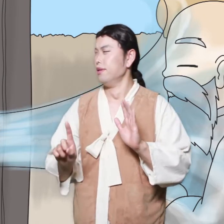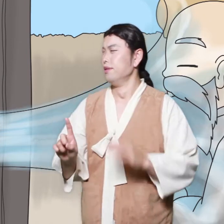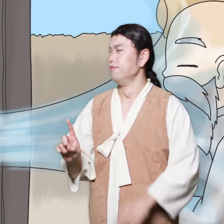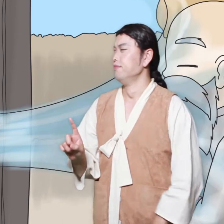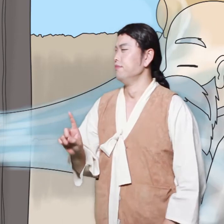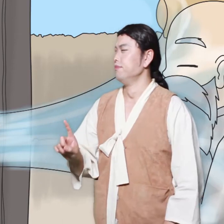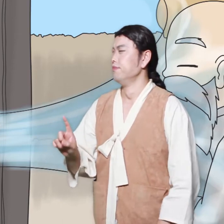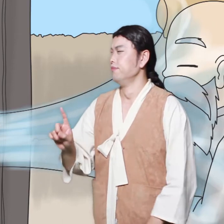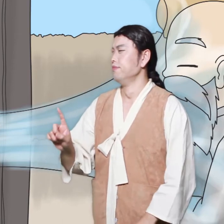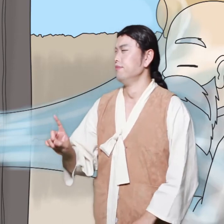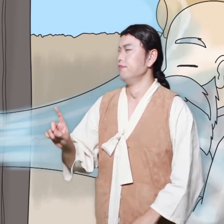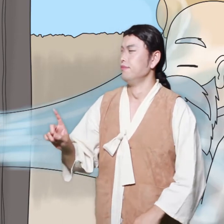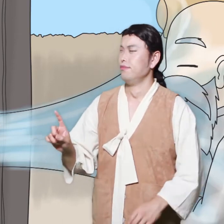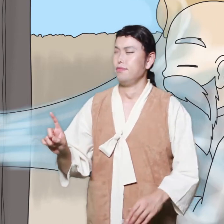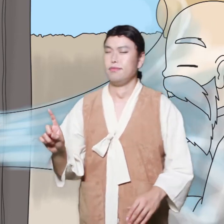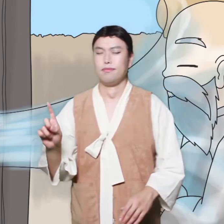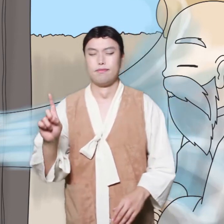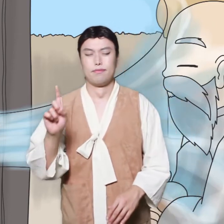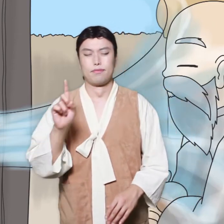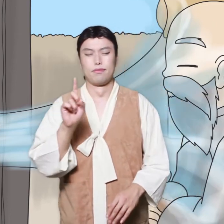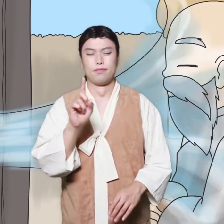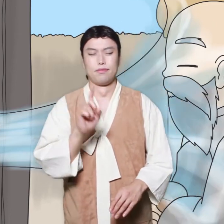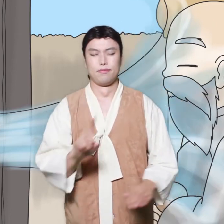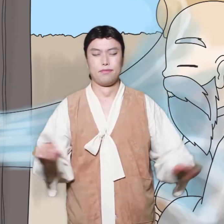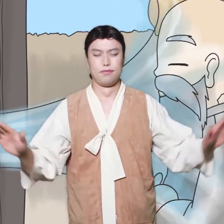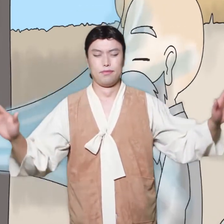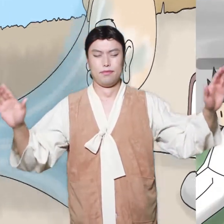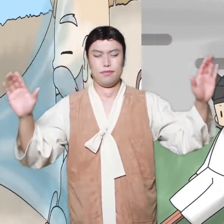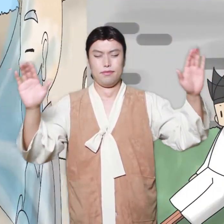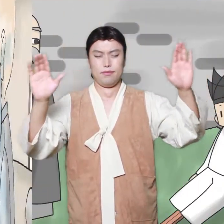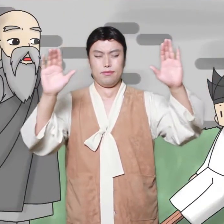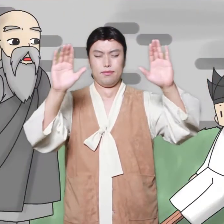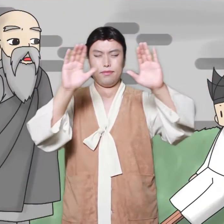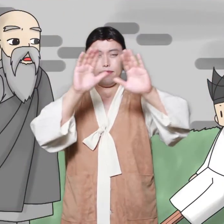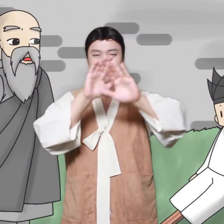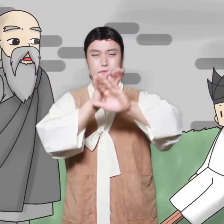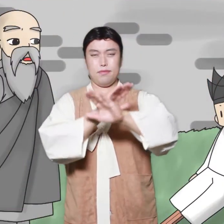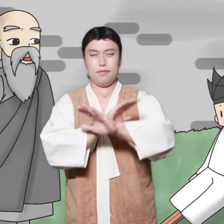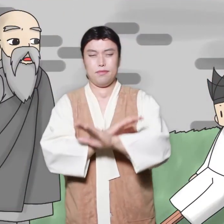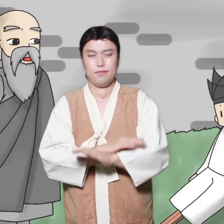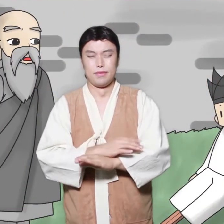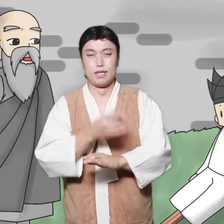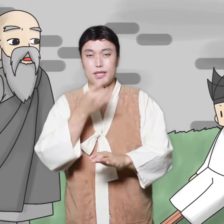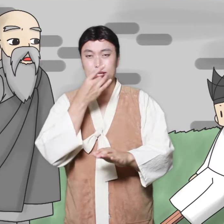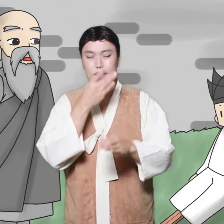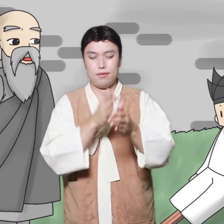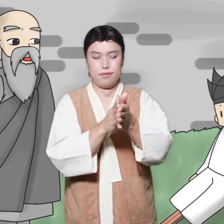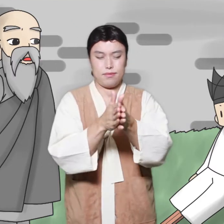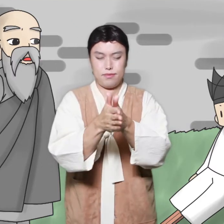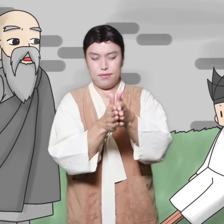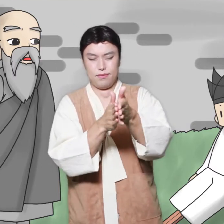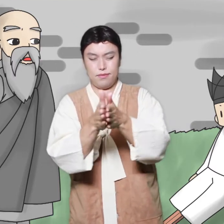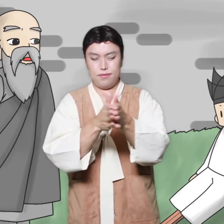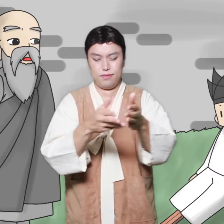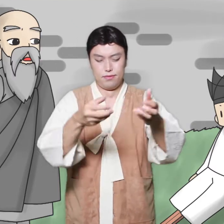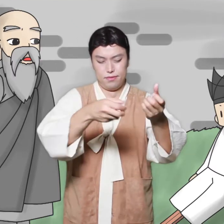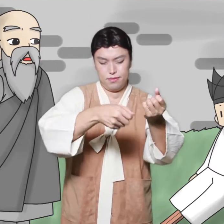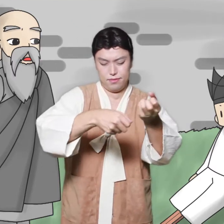The stronghold is tired and the main gate bang! he closed it and went home. Sorry, pity.